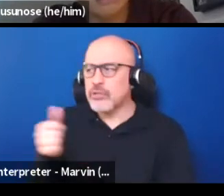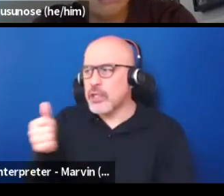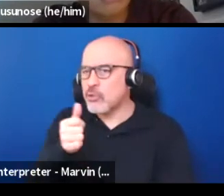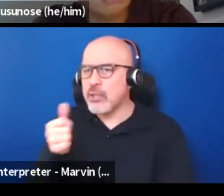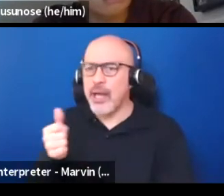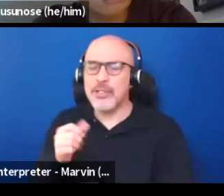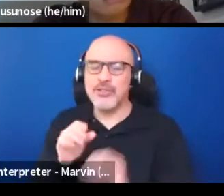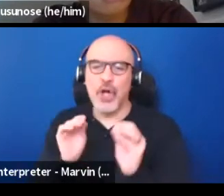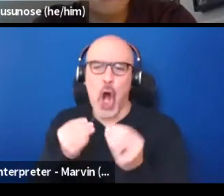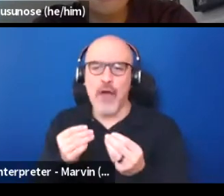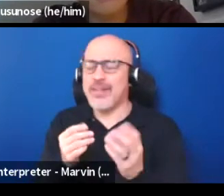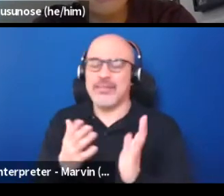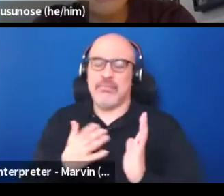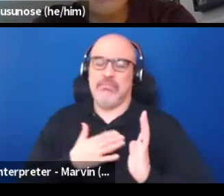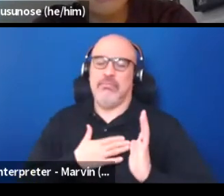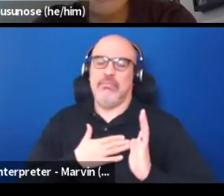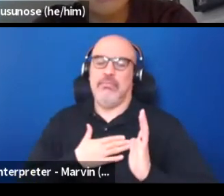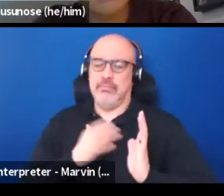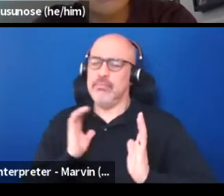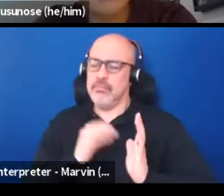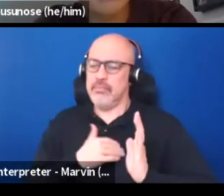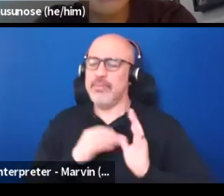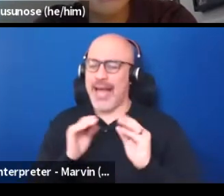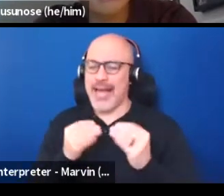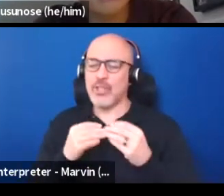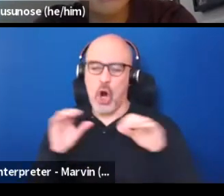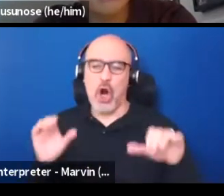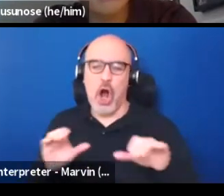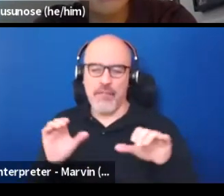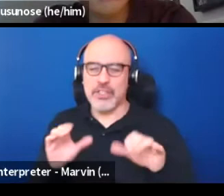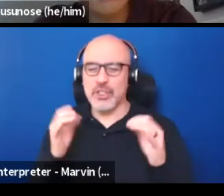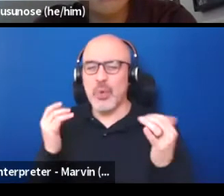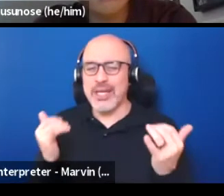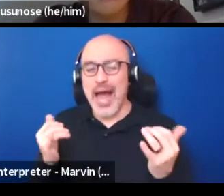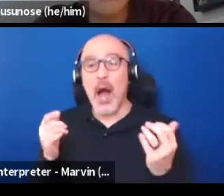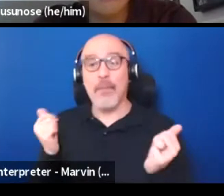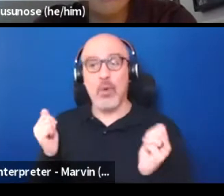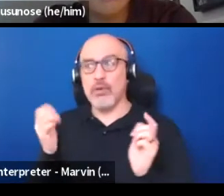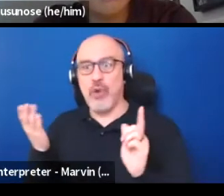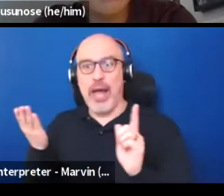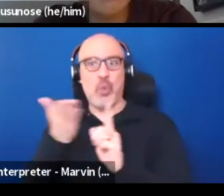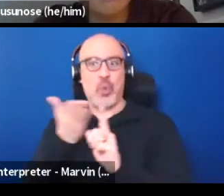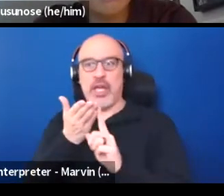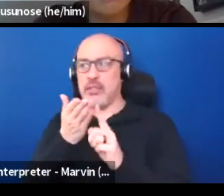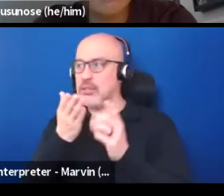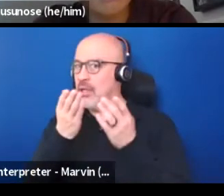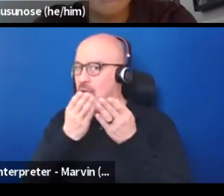That's actually something that our office is doing. But we actually were trying to convince across our country,